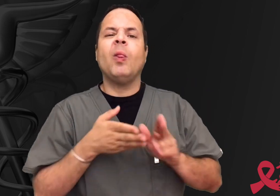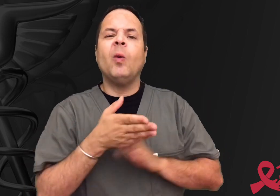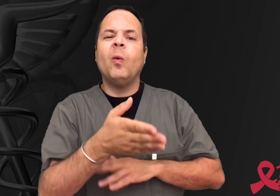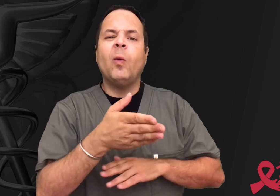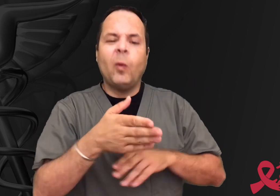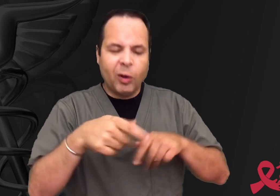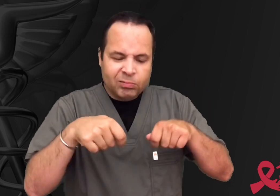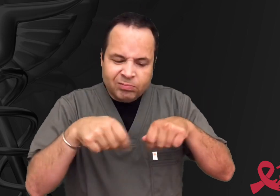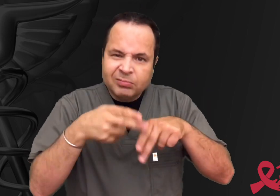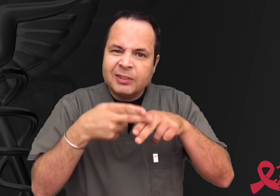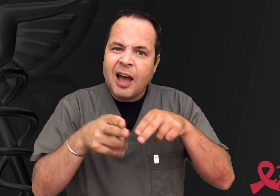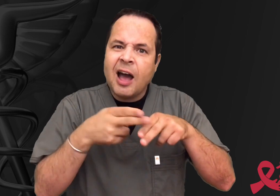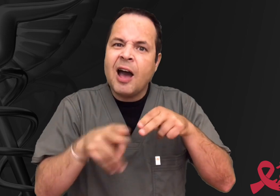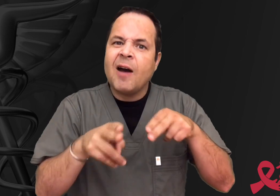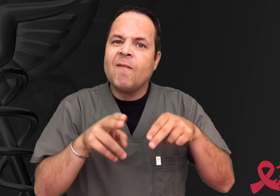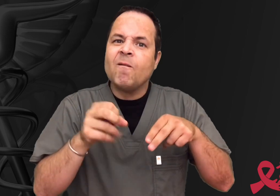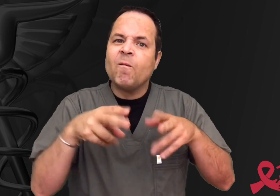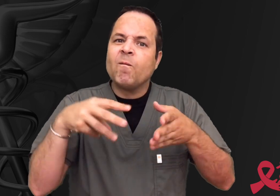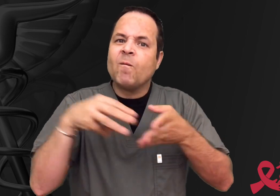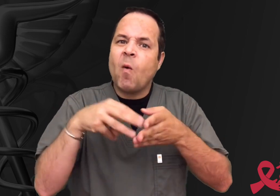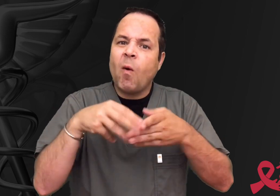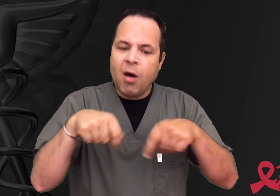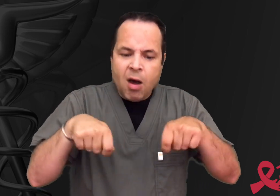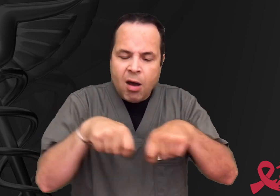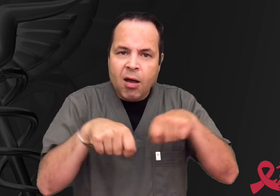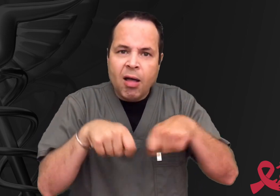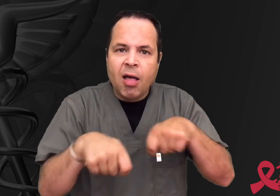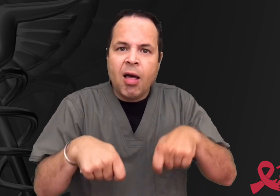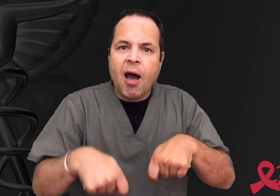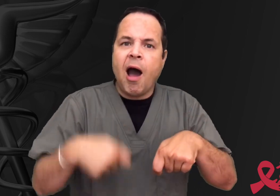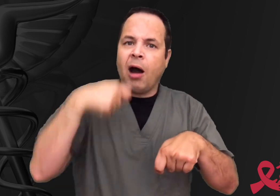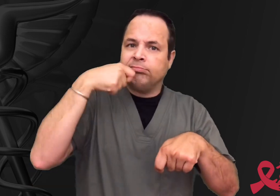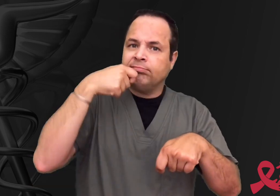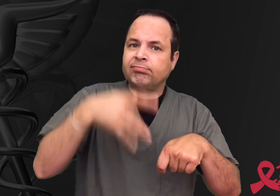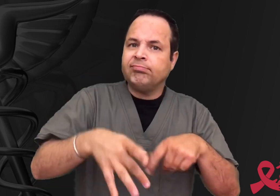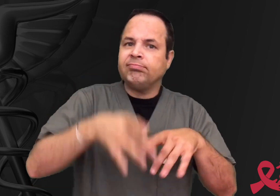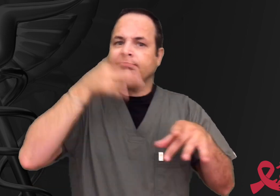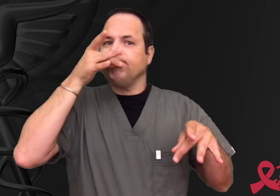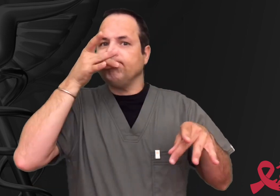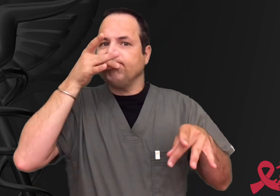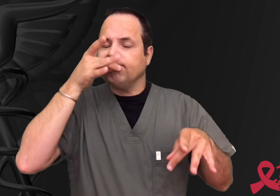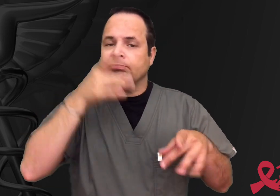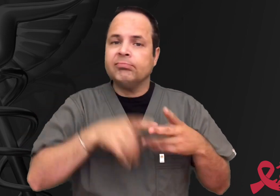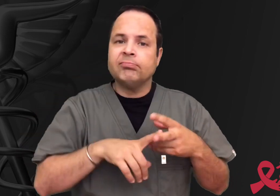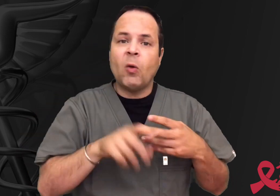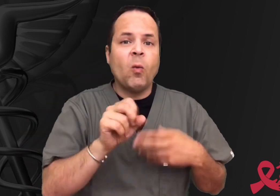You can get it through using a dirty fork and knife.